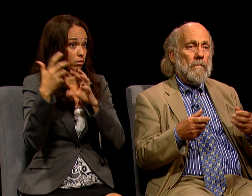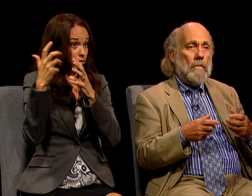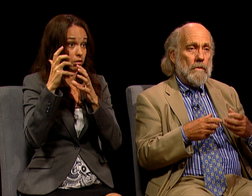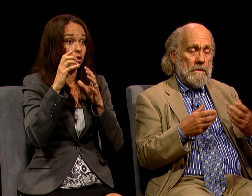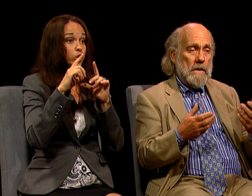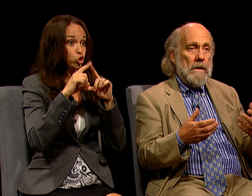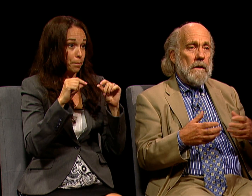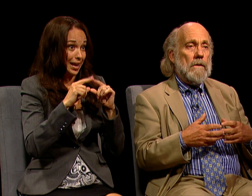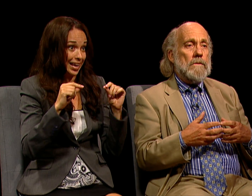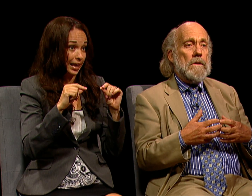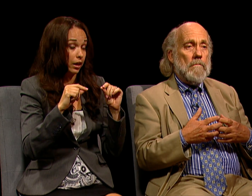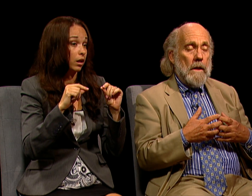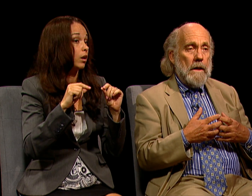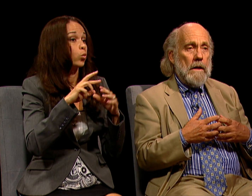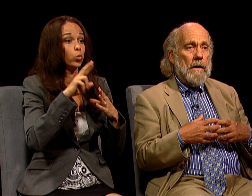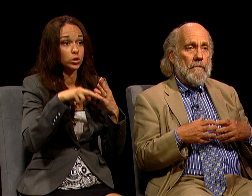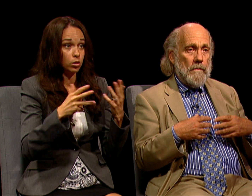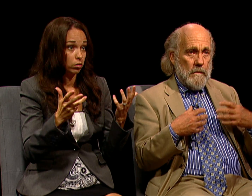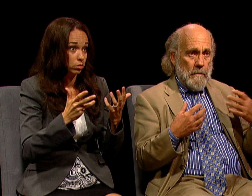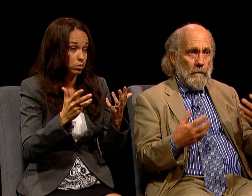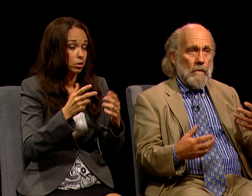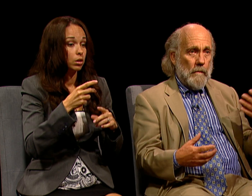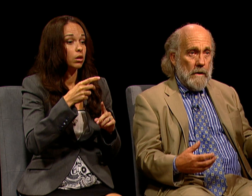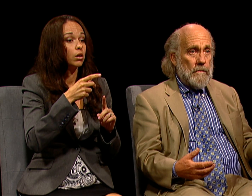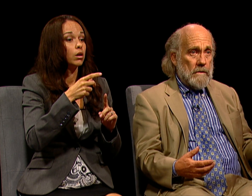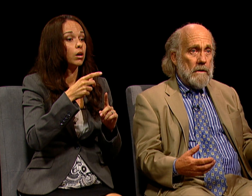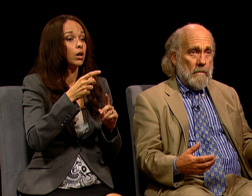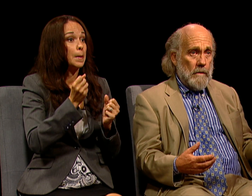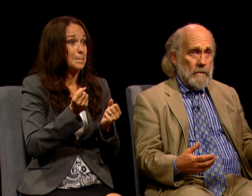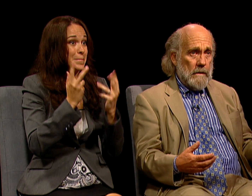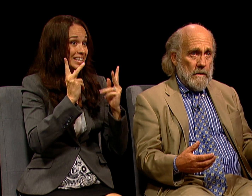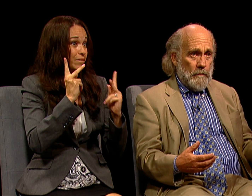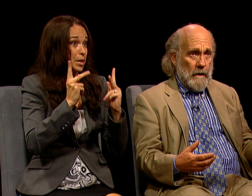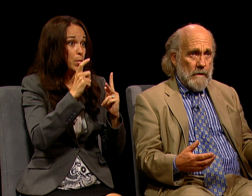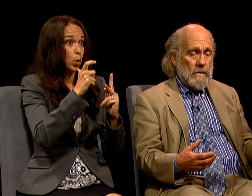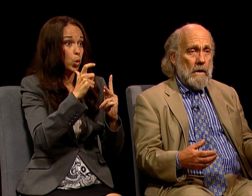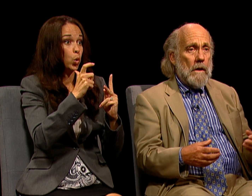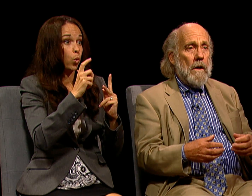WHAT WE'RE SEEING IS THAT MANY OF THE PEOPLE WHO WERE INTERESTED IN BUILDING THESE PLANTS